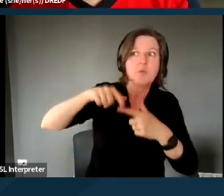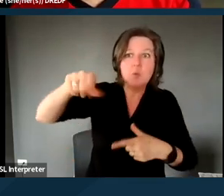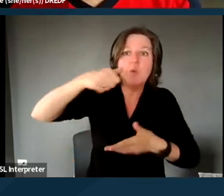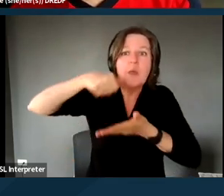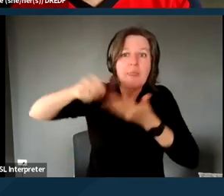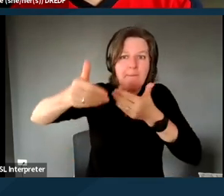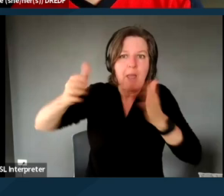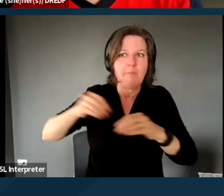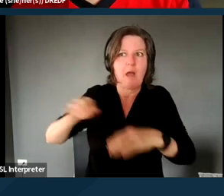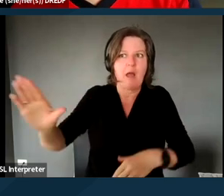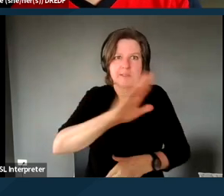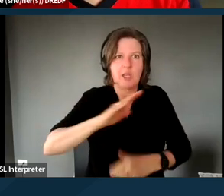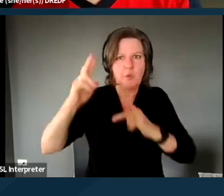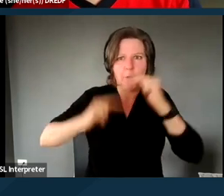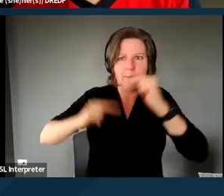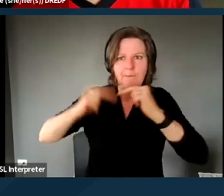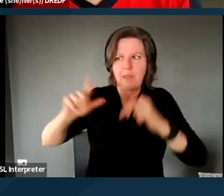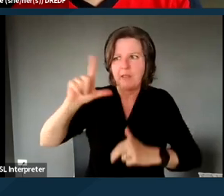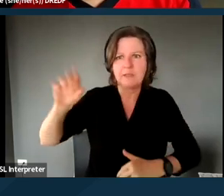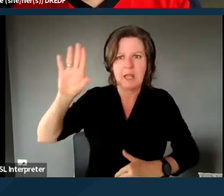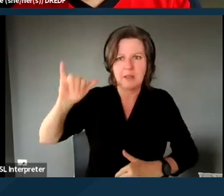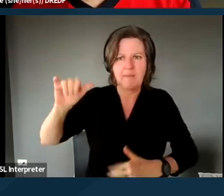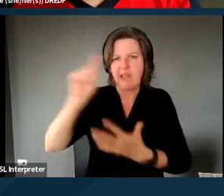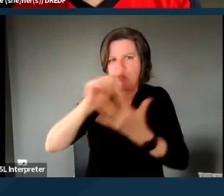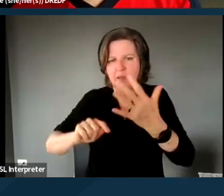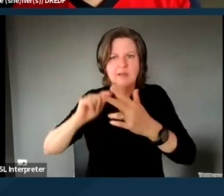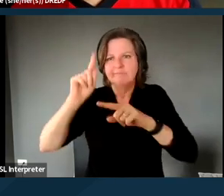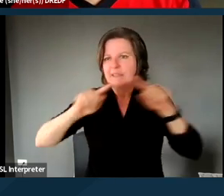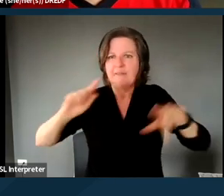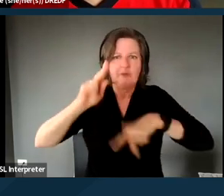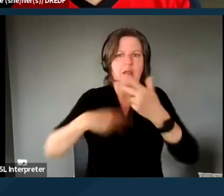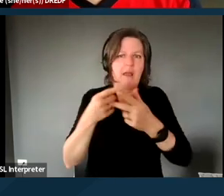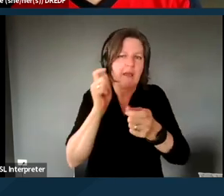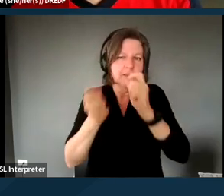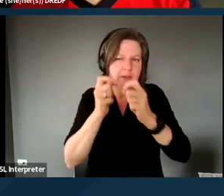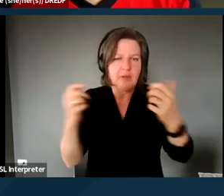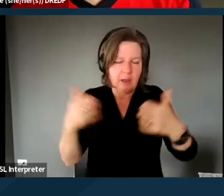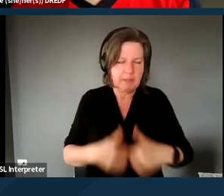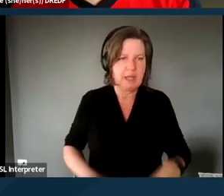Those are all components of kinds of accommodations. Landlord engagement.